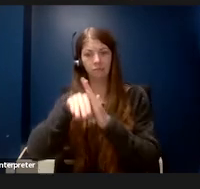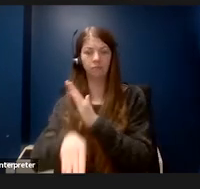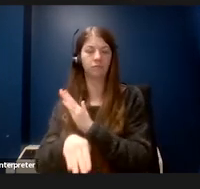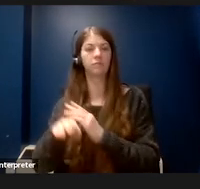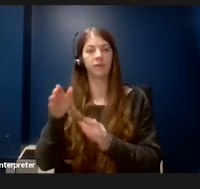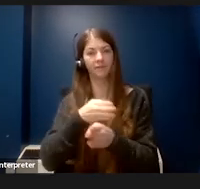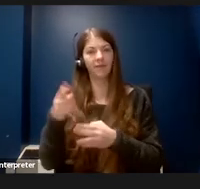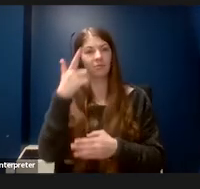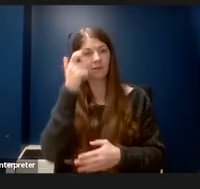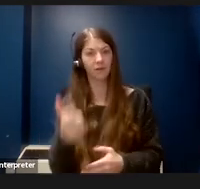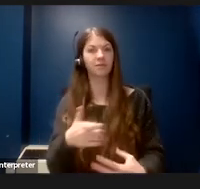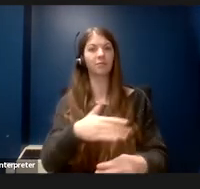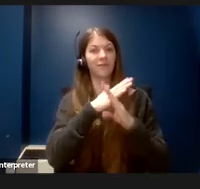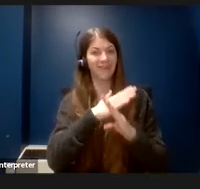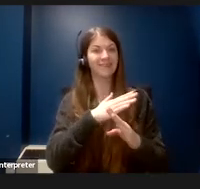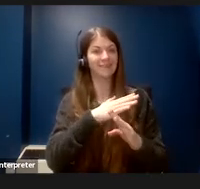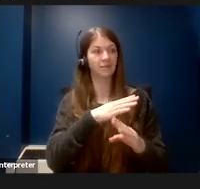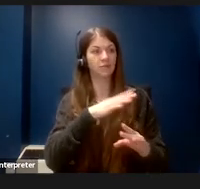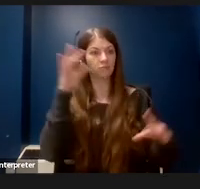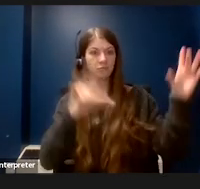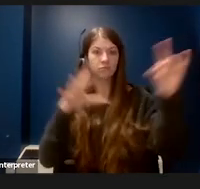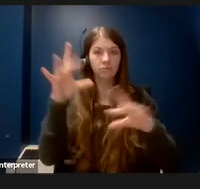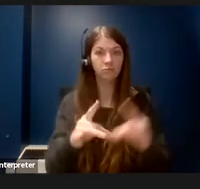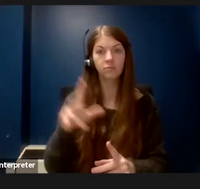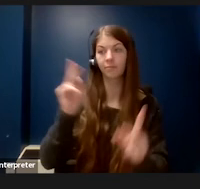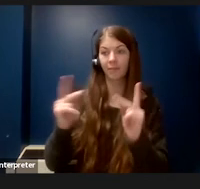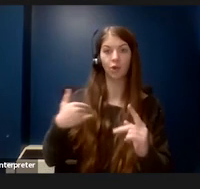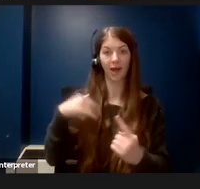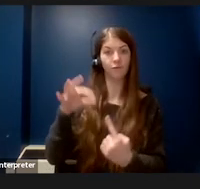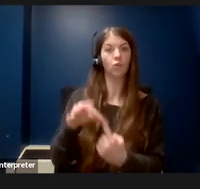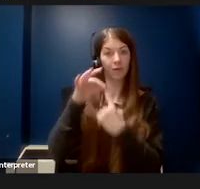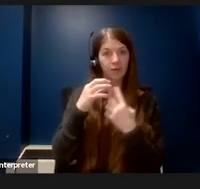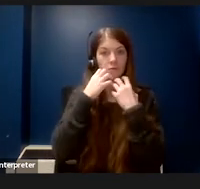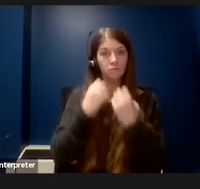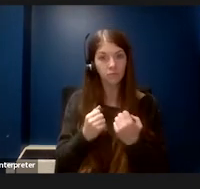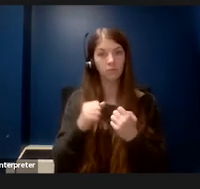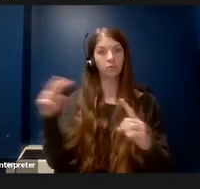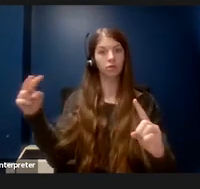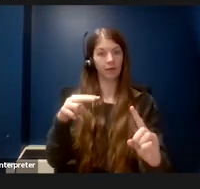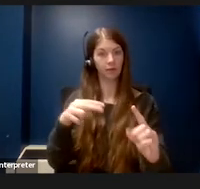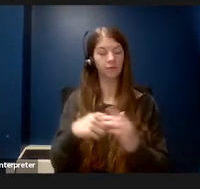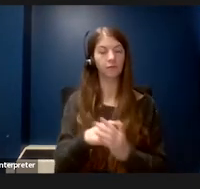who bring a unique and valuable perspective. Disabled people encounter challenges every day